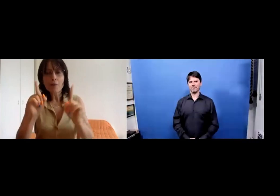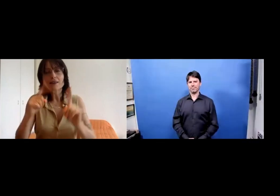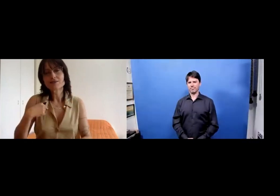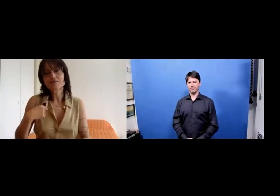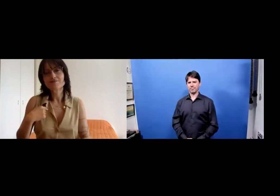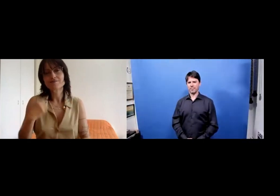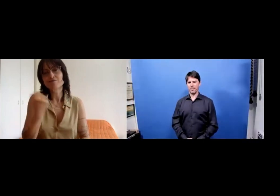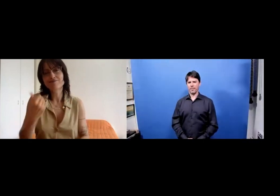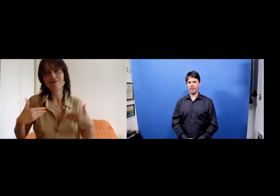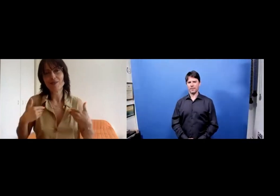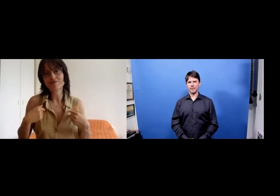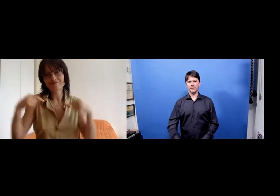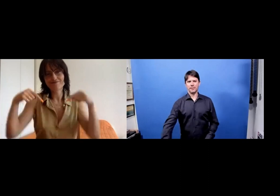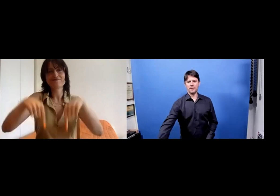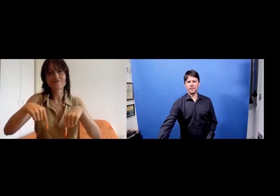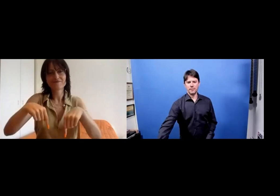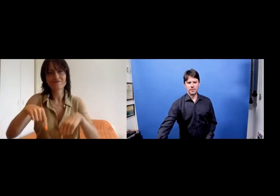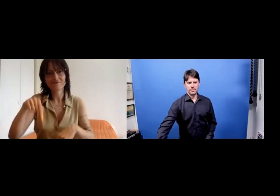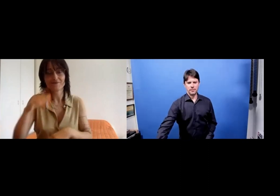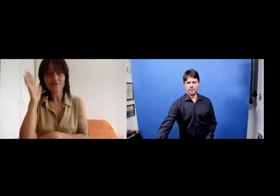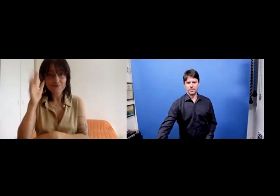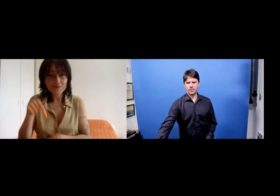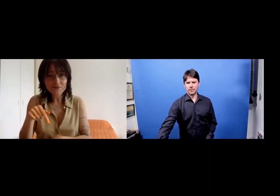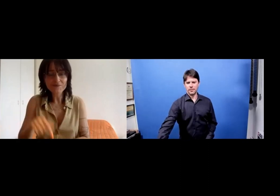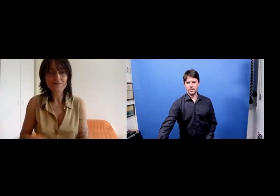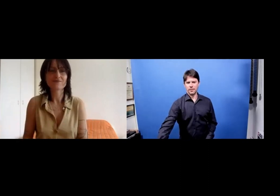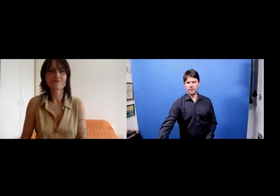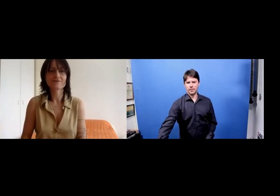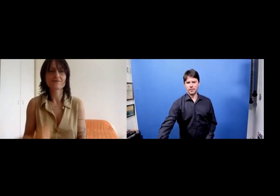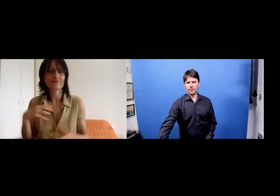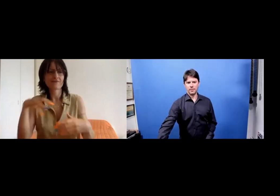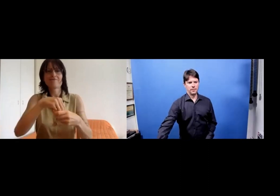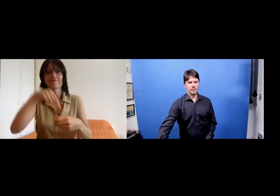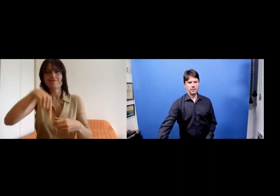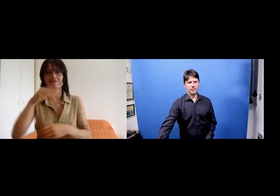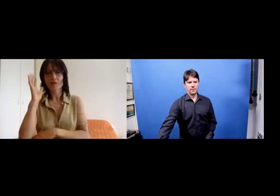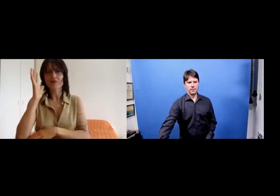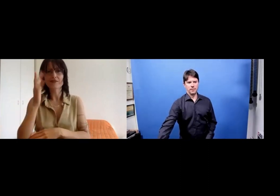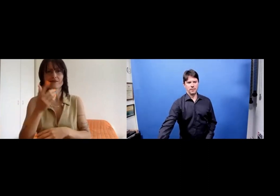I'm very, very happy, extremely happy taking part in this conference.